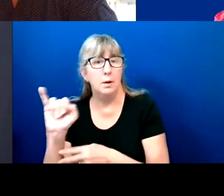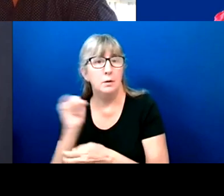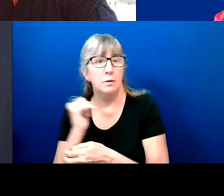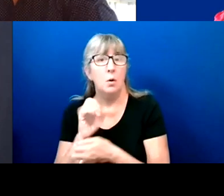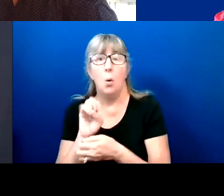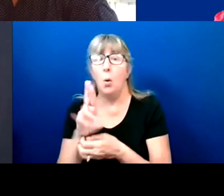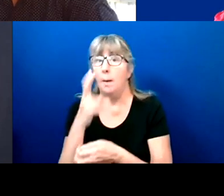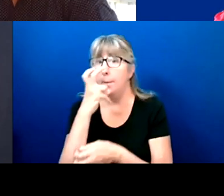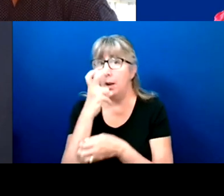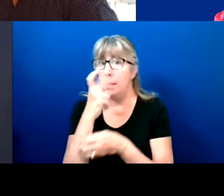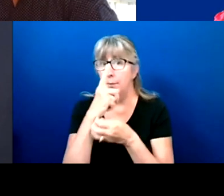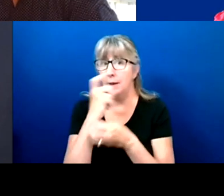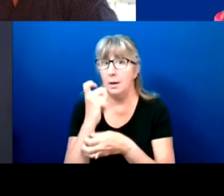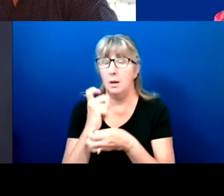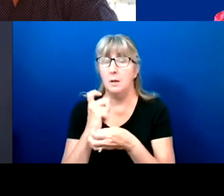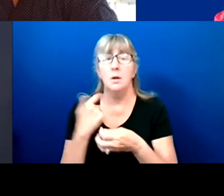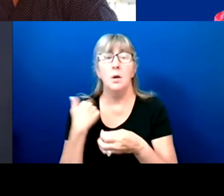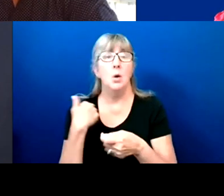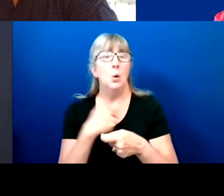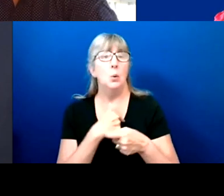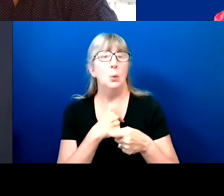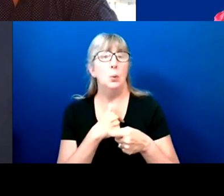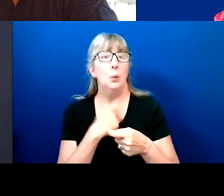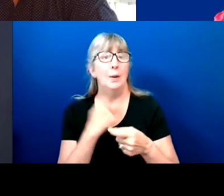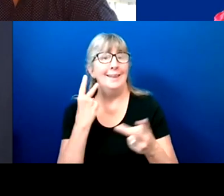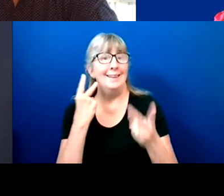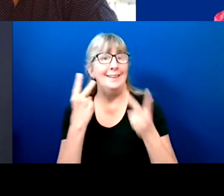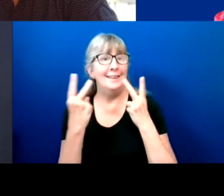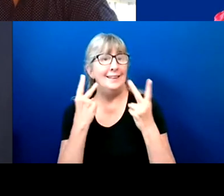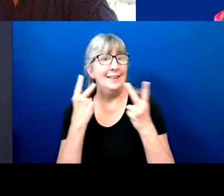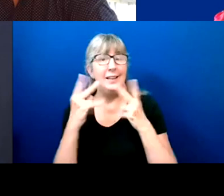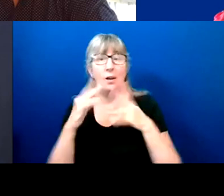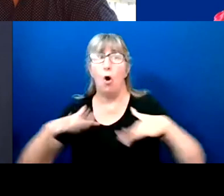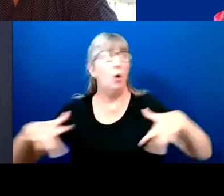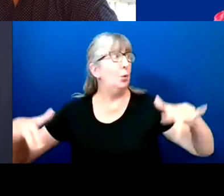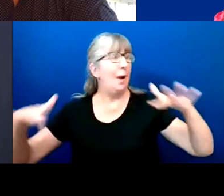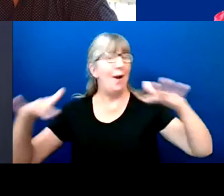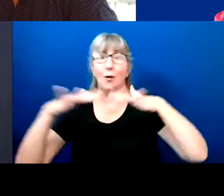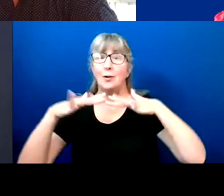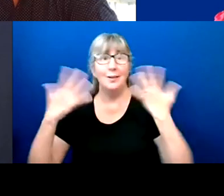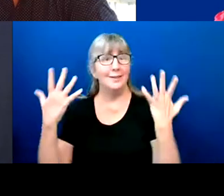Because we see it all around us that sometimes it's an afterthought.